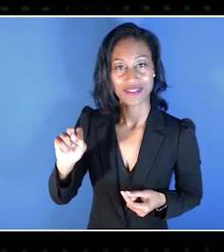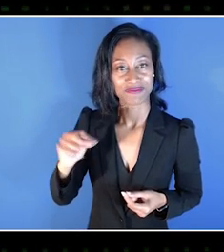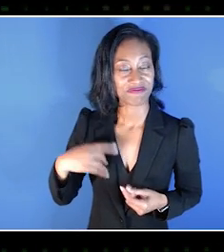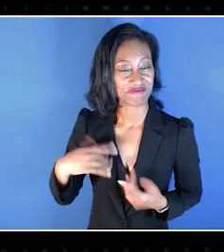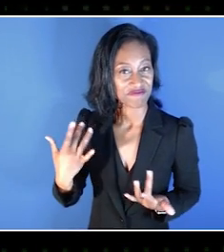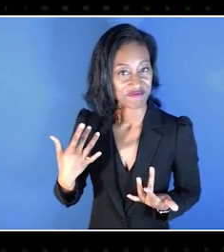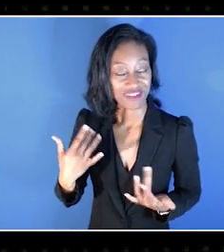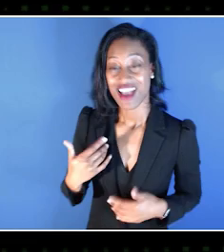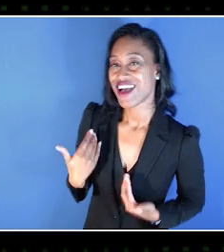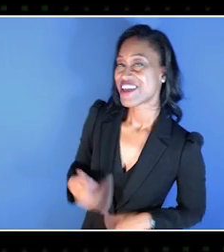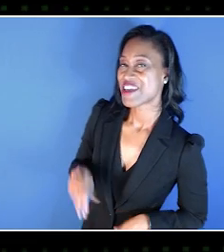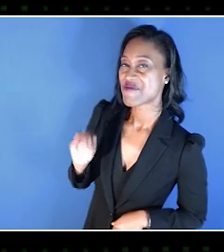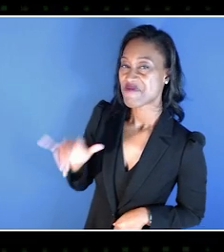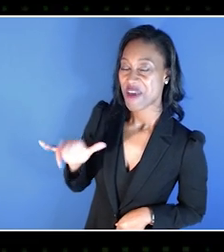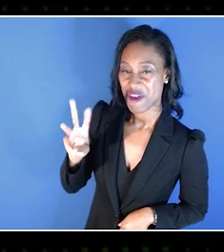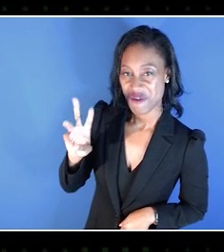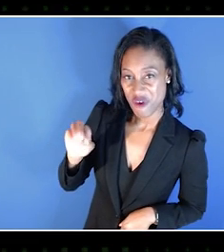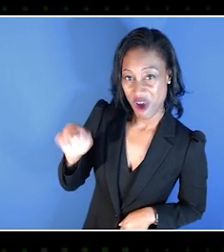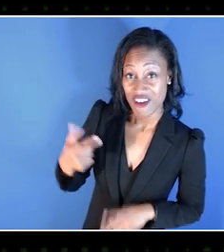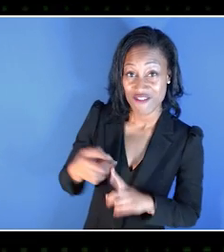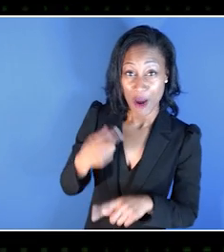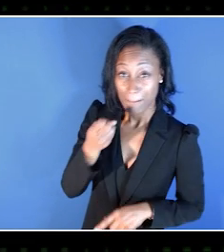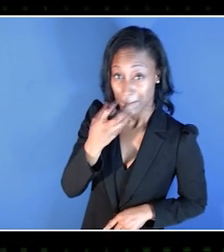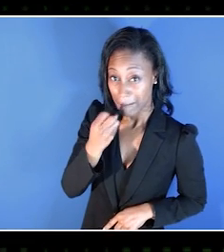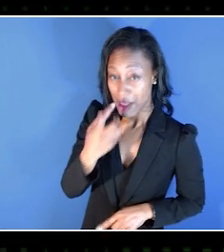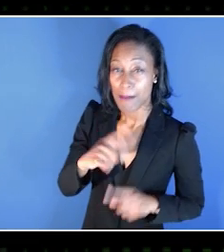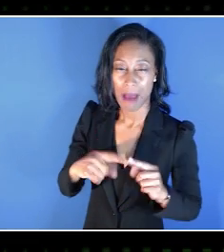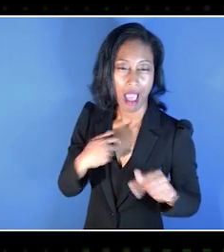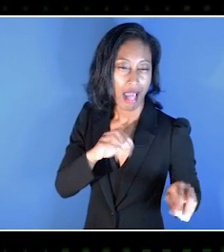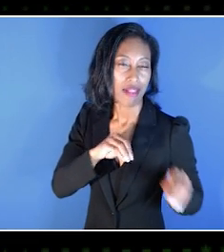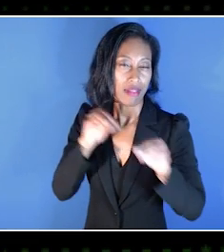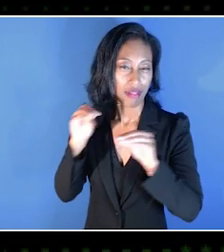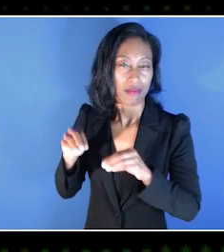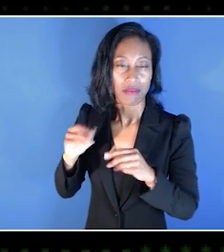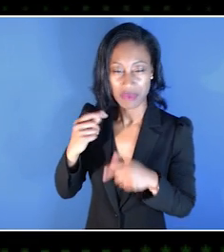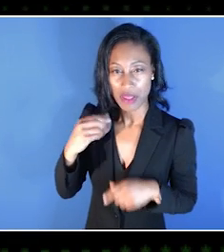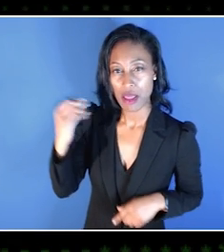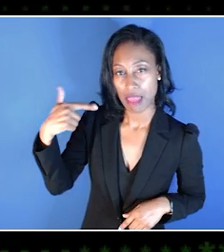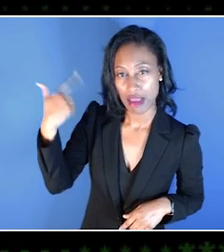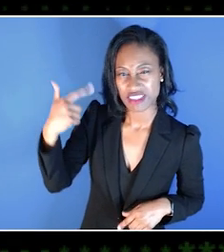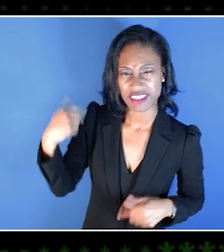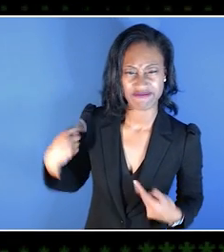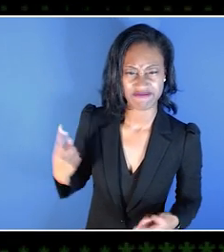So my name is May Wong. So I'm from Hong Kong, but I'm living in London for 15 years.